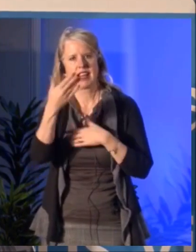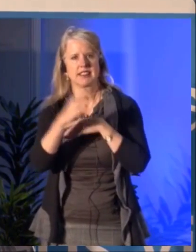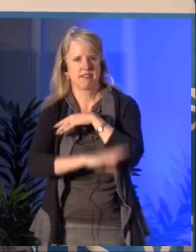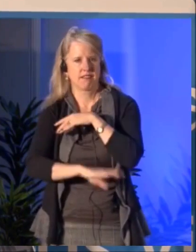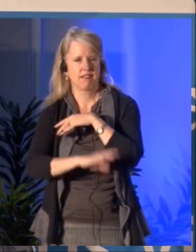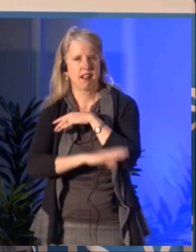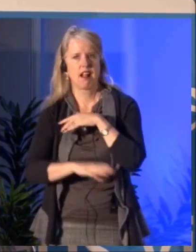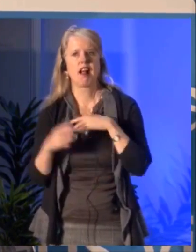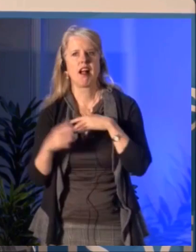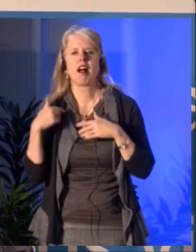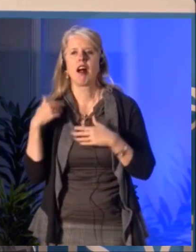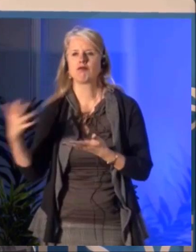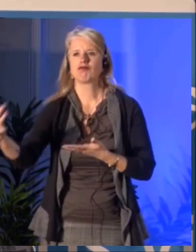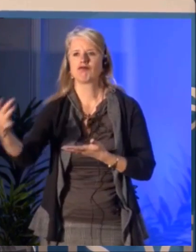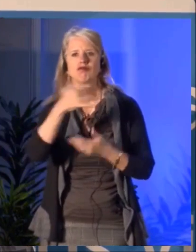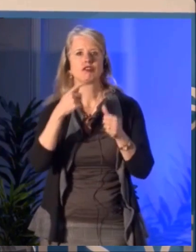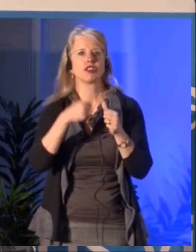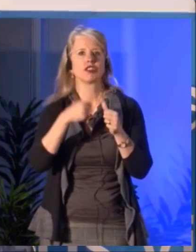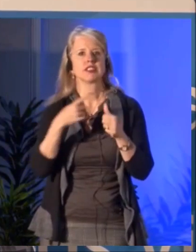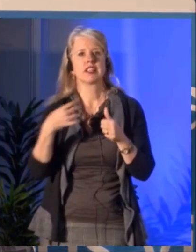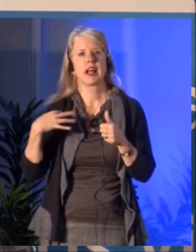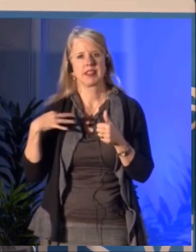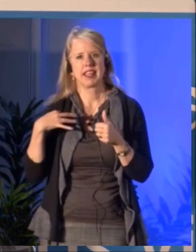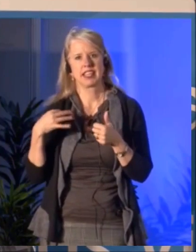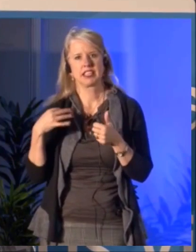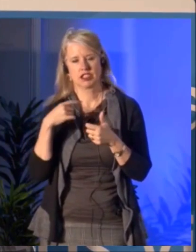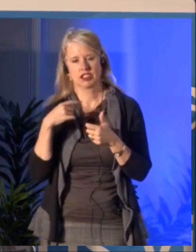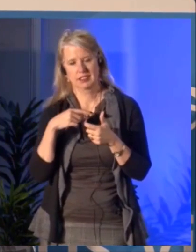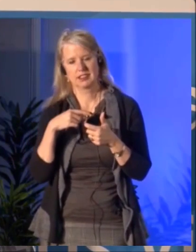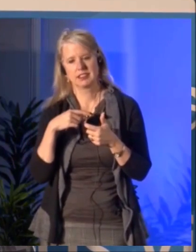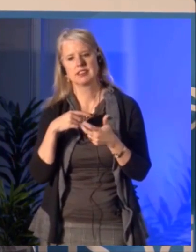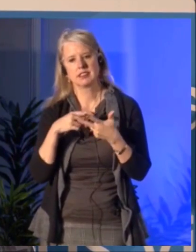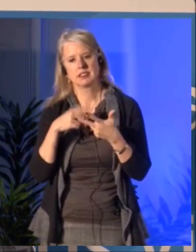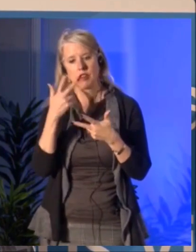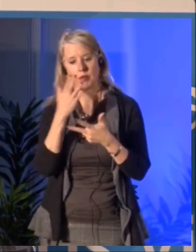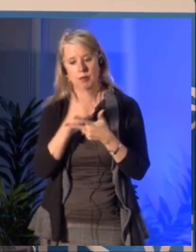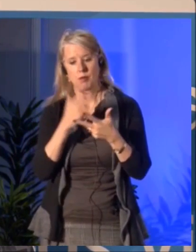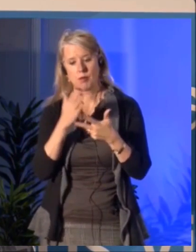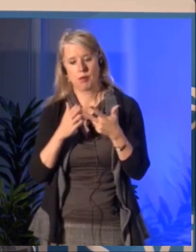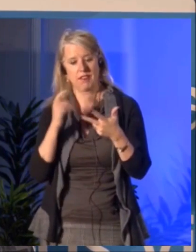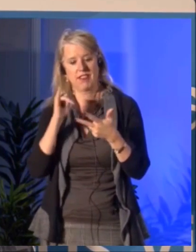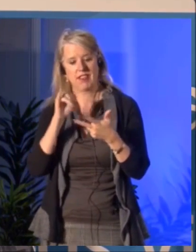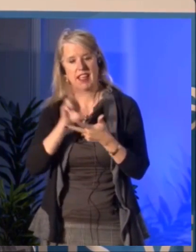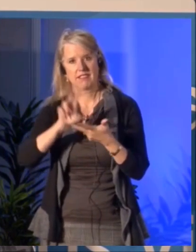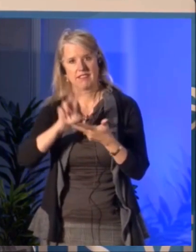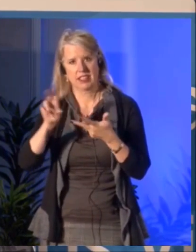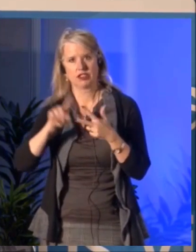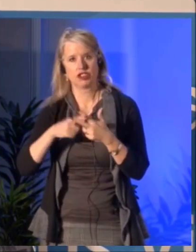So the answer is no, it's on invitation but also if you want